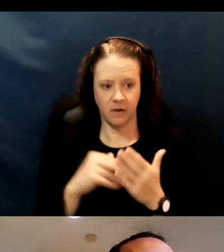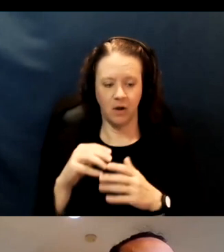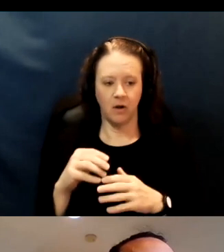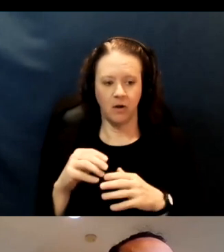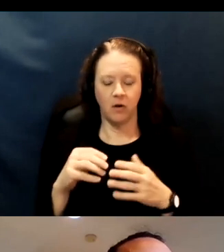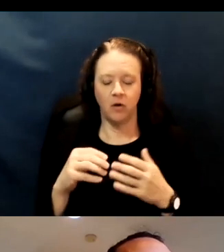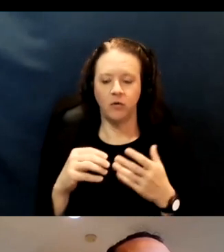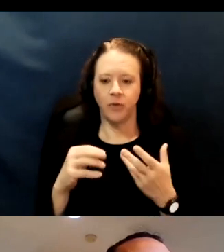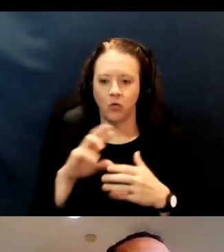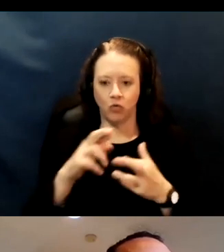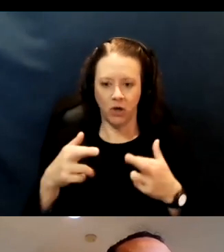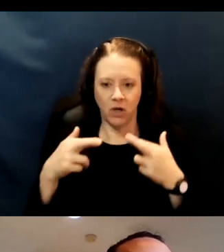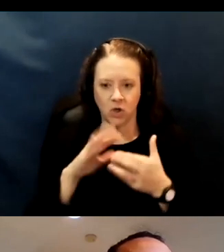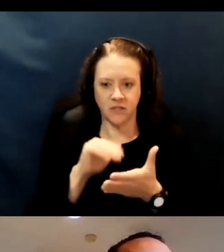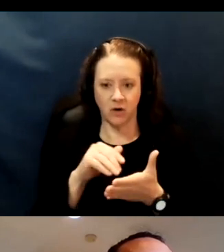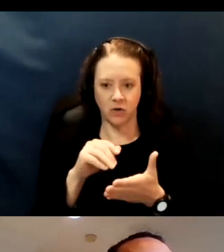Friends of Children with Special Needs, CRIL.